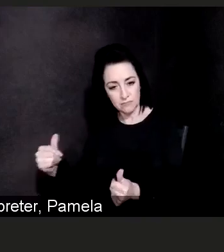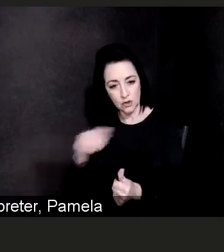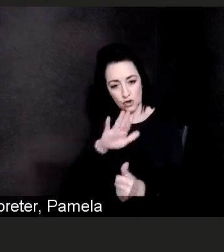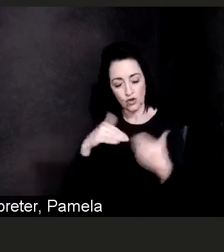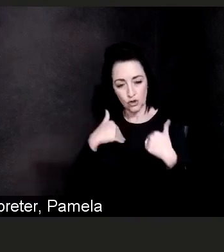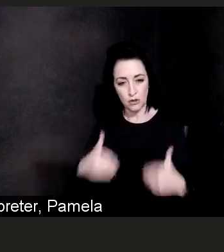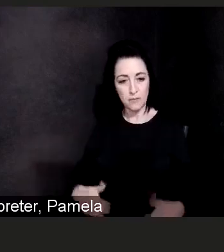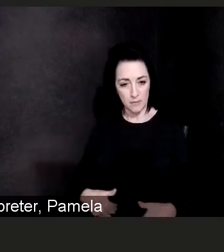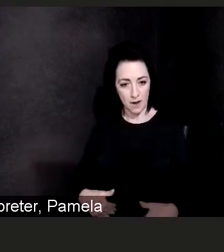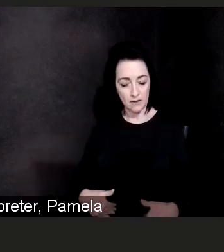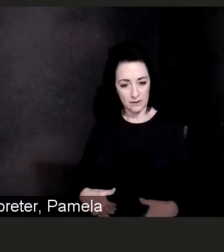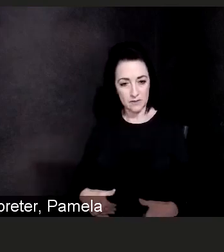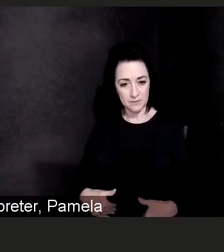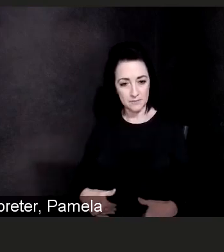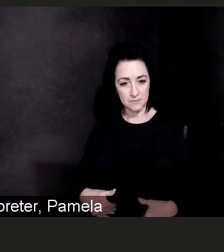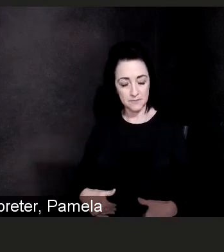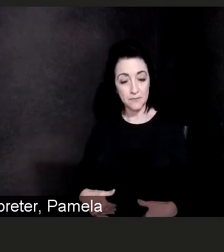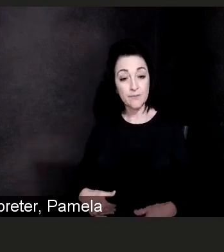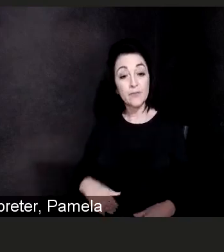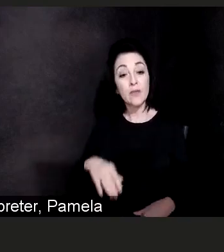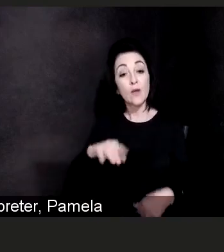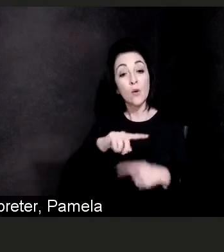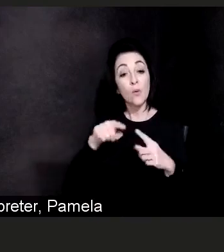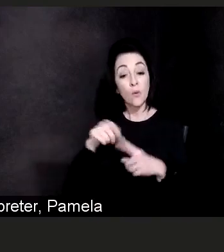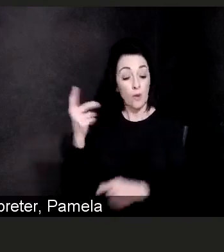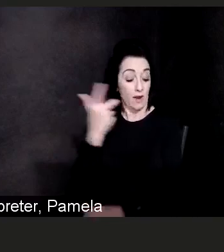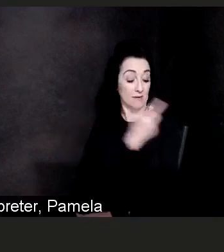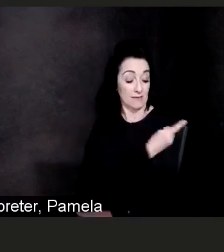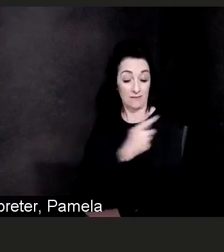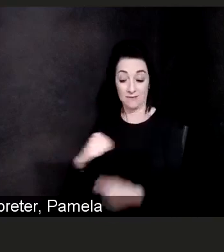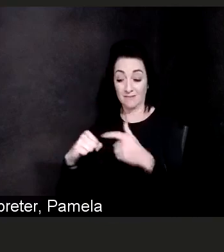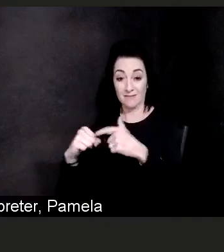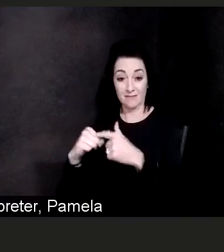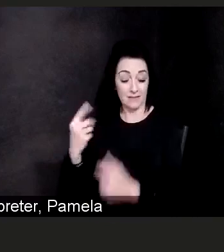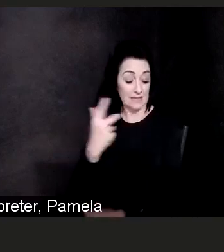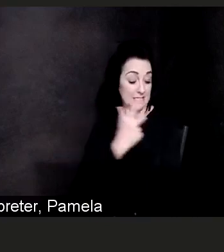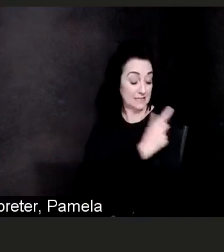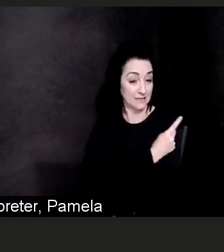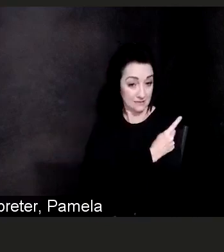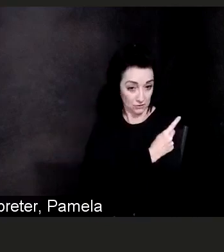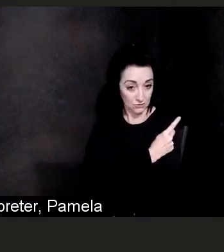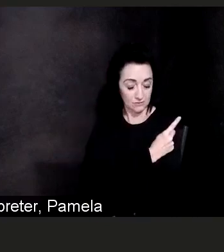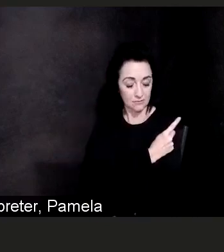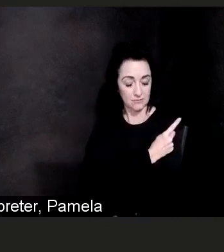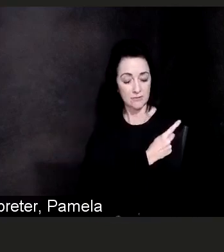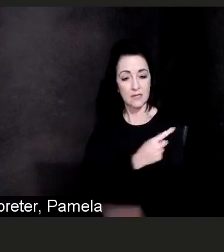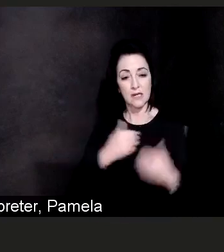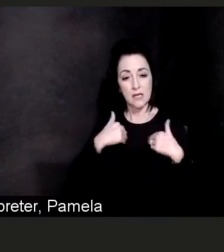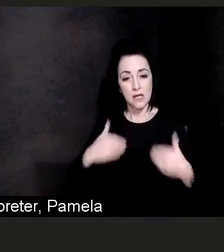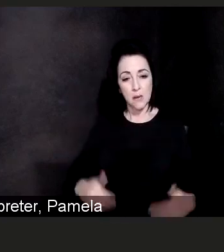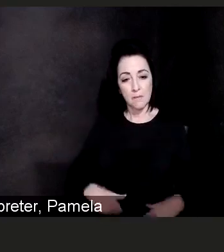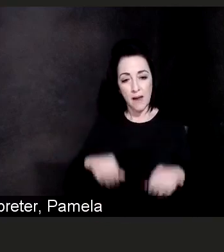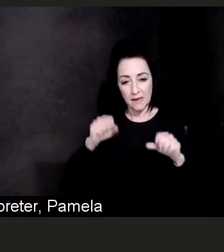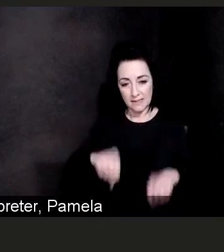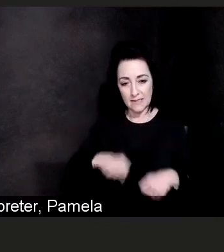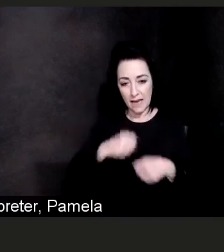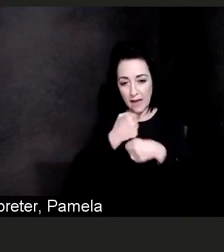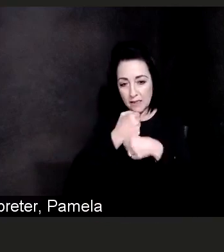it's basically giving our body the blueprint to make that antigen, so our body actually creates the antigen,